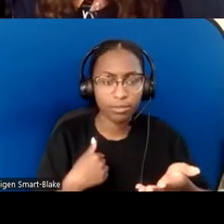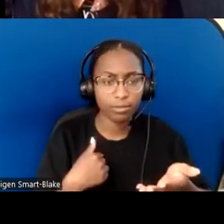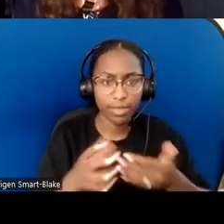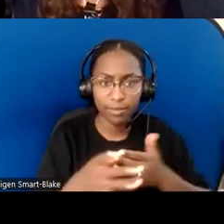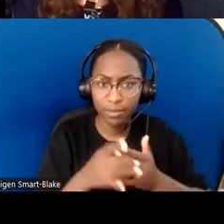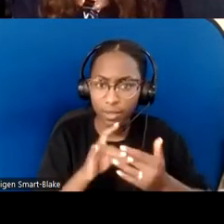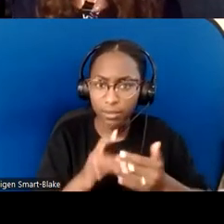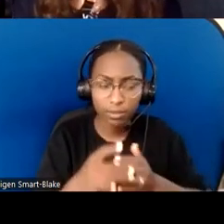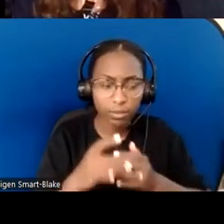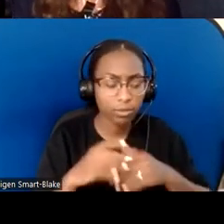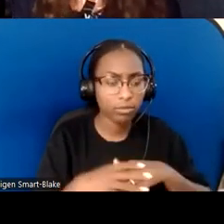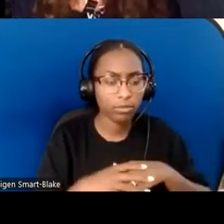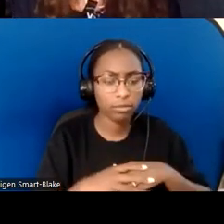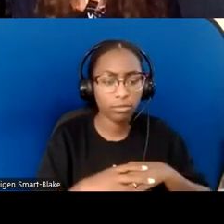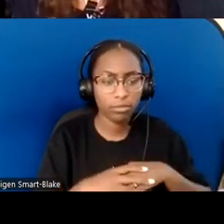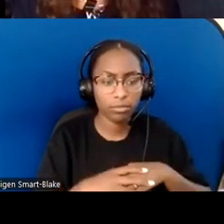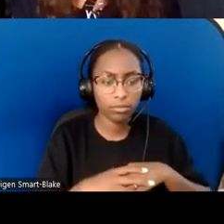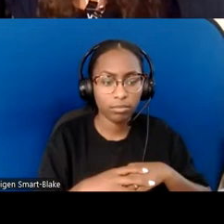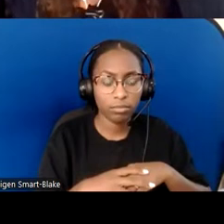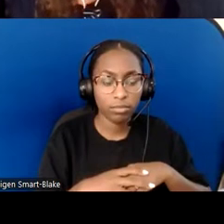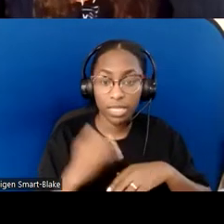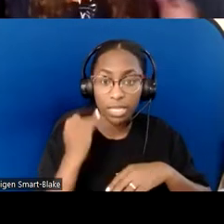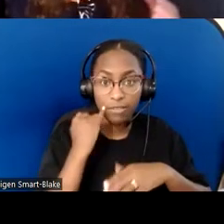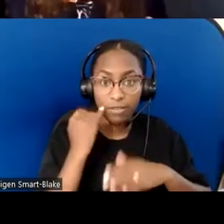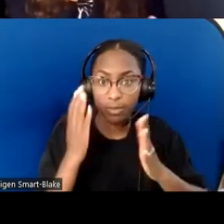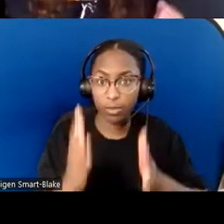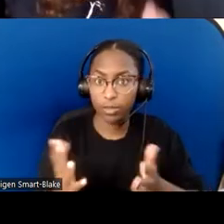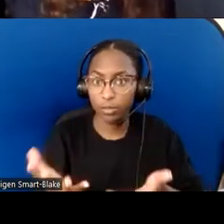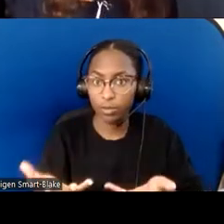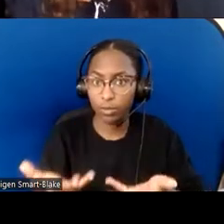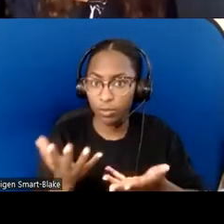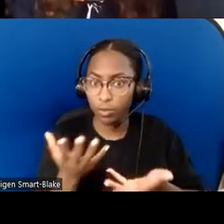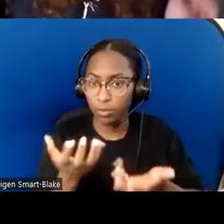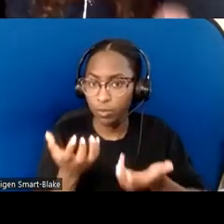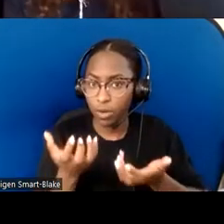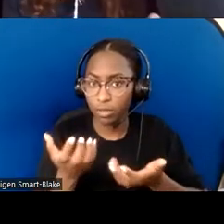who wanted to share in worship could. You see, in my practice as a pastor—